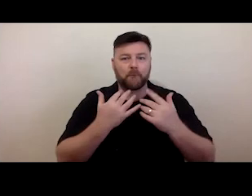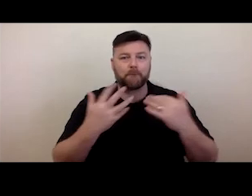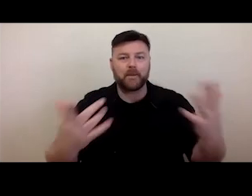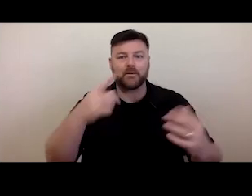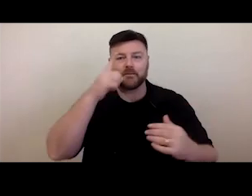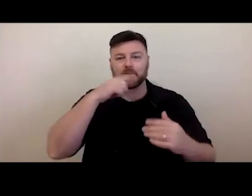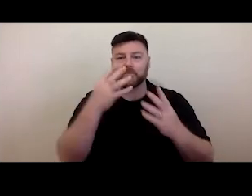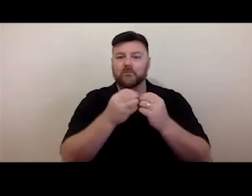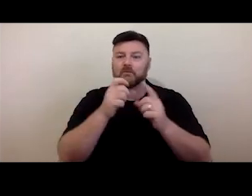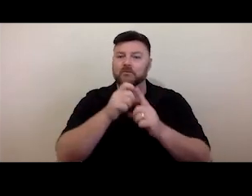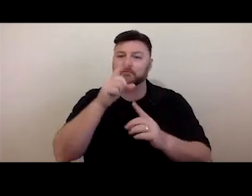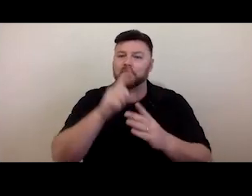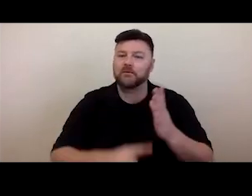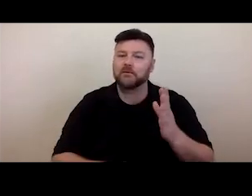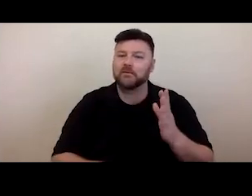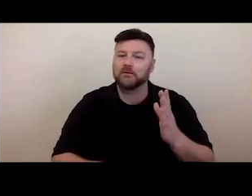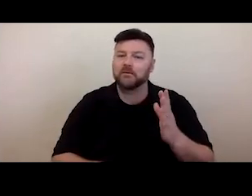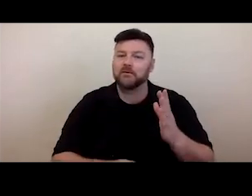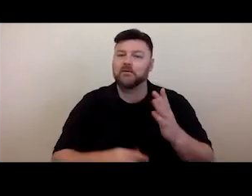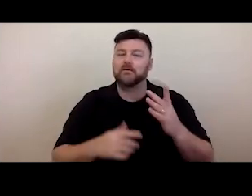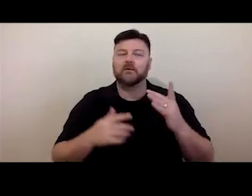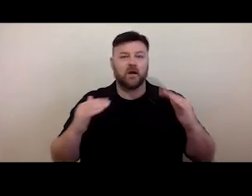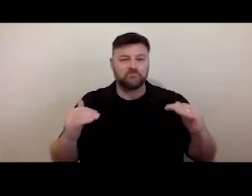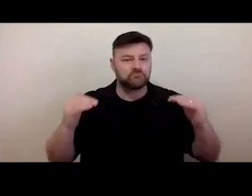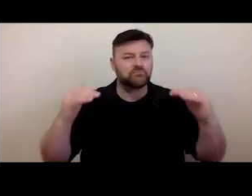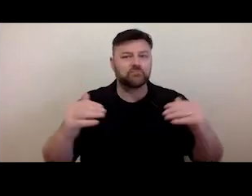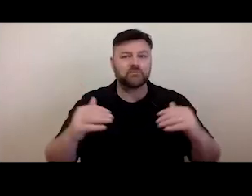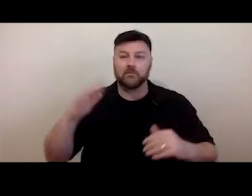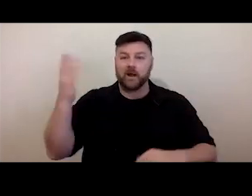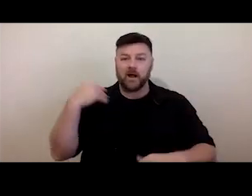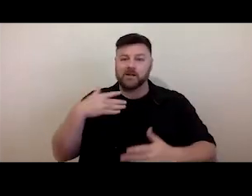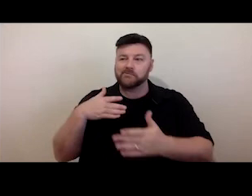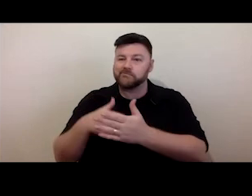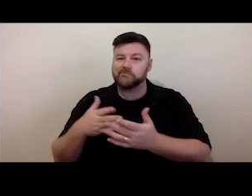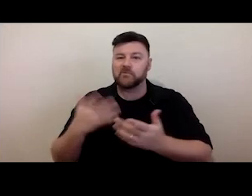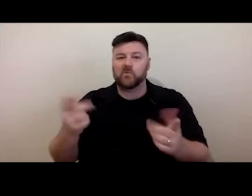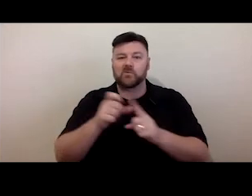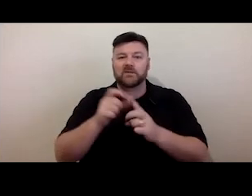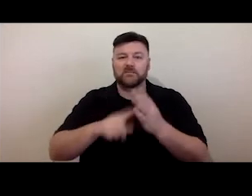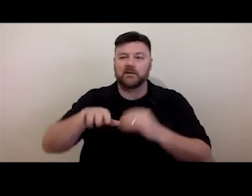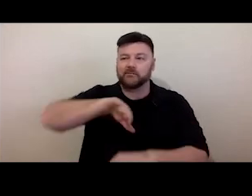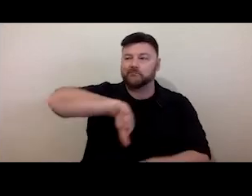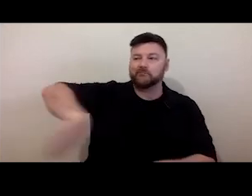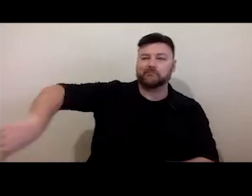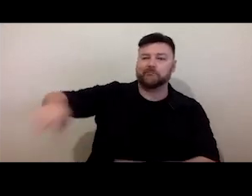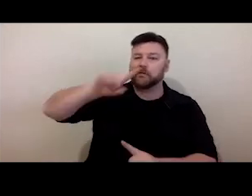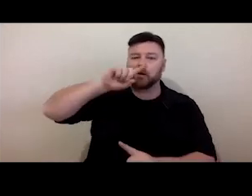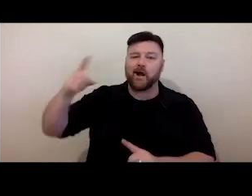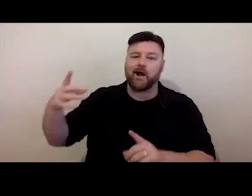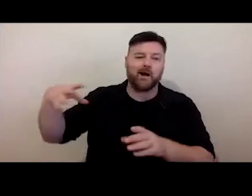participation in things that were previously precluded from them. This